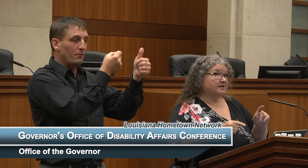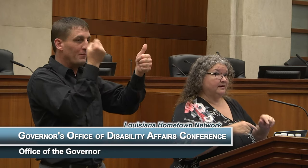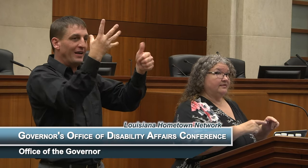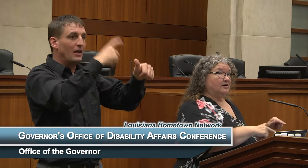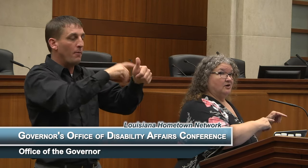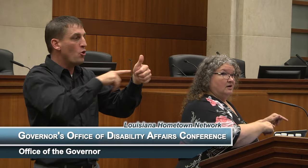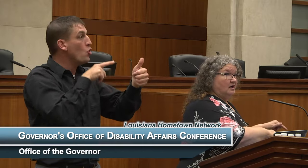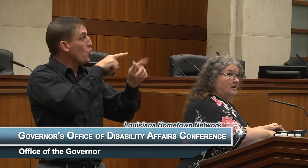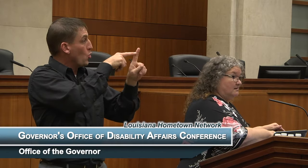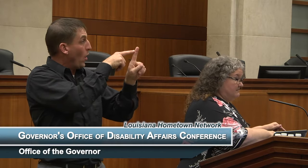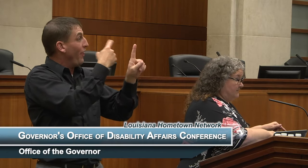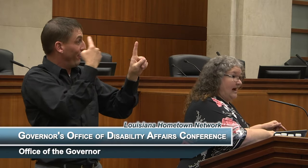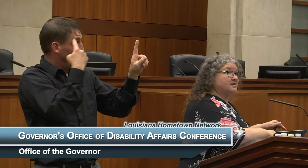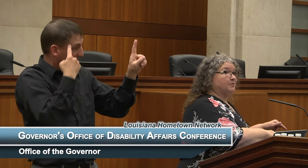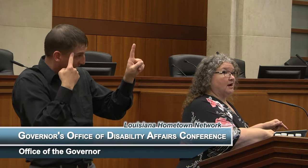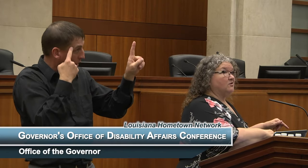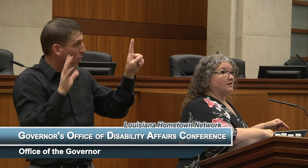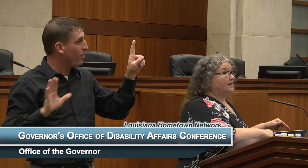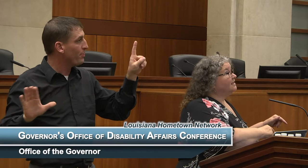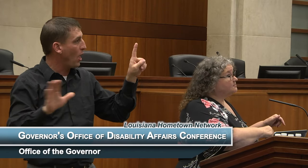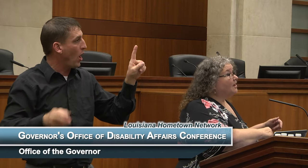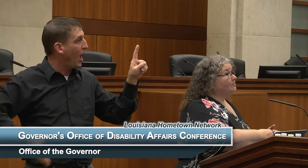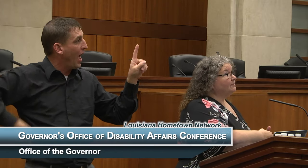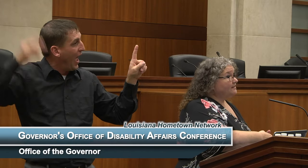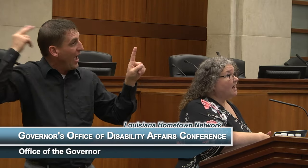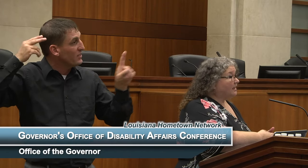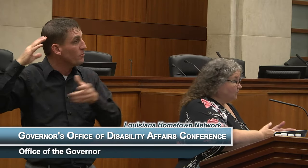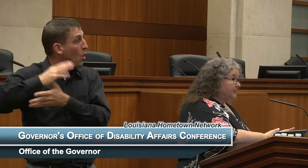That's exactly what a step says to somebody